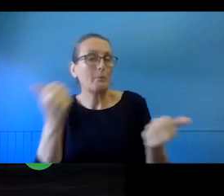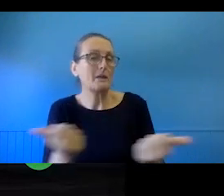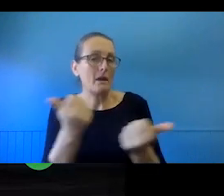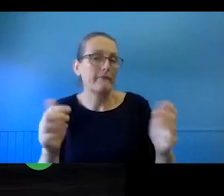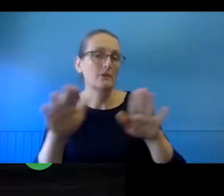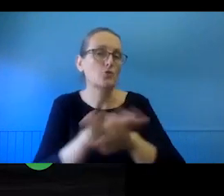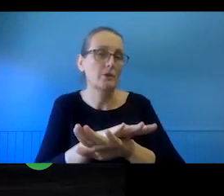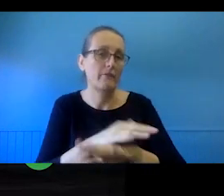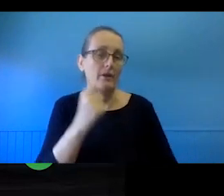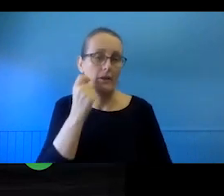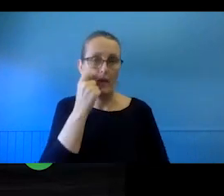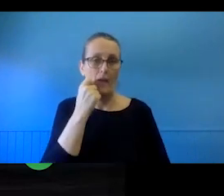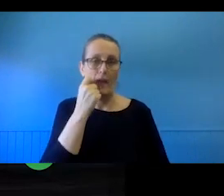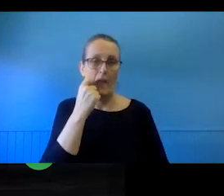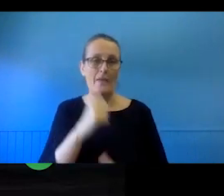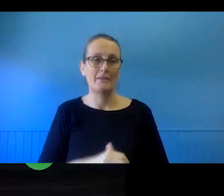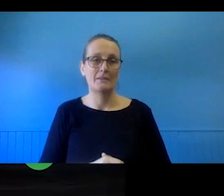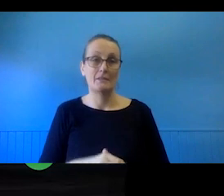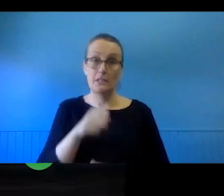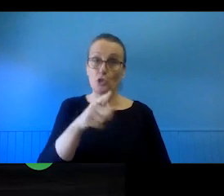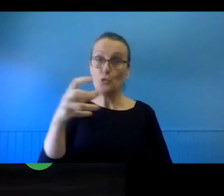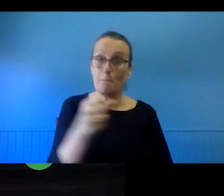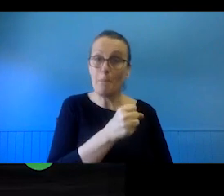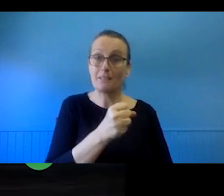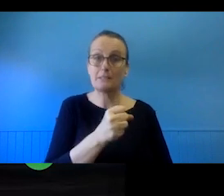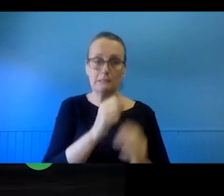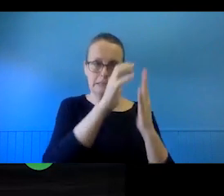So, you don't necessarily have to go and get long complicated legal